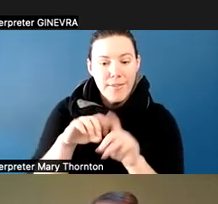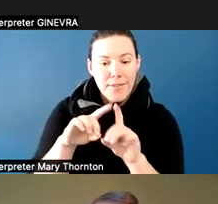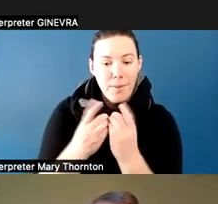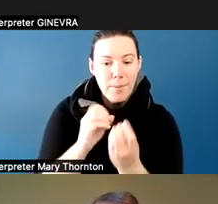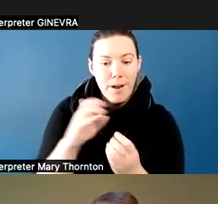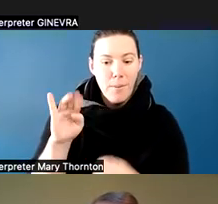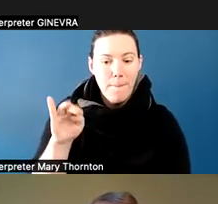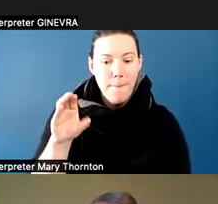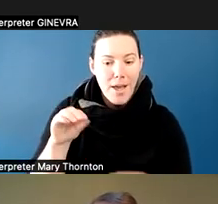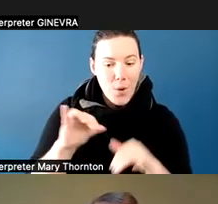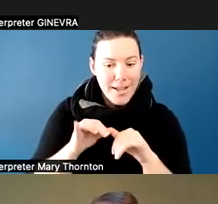here at the University of Washington.